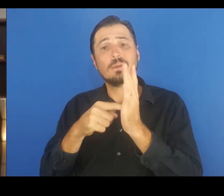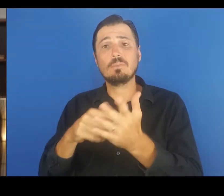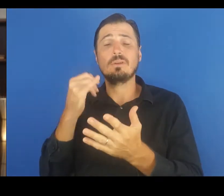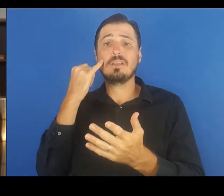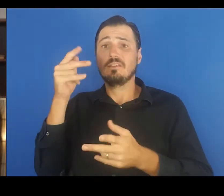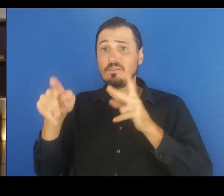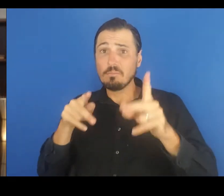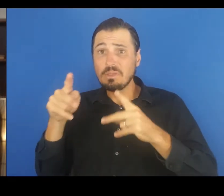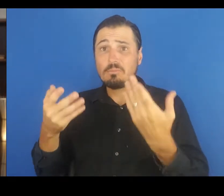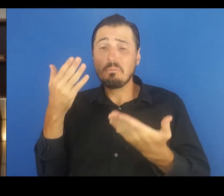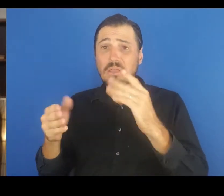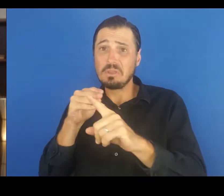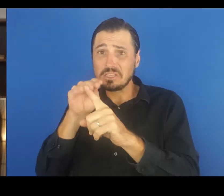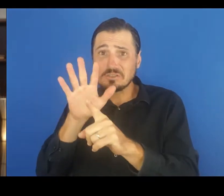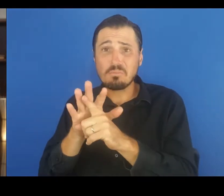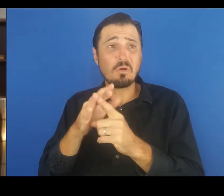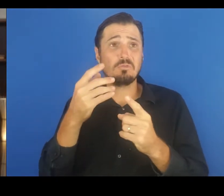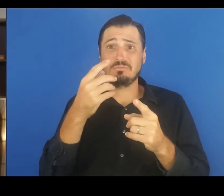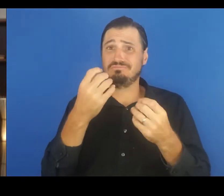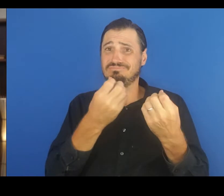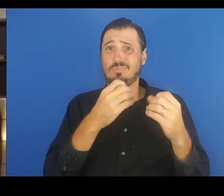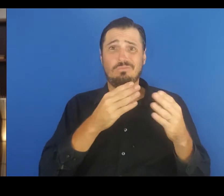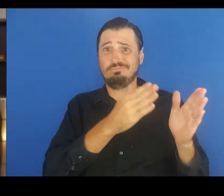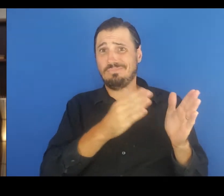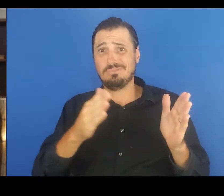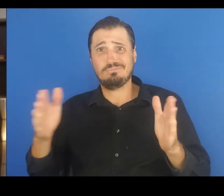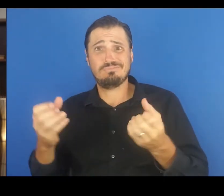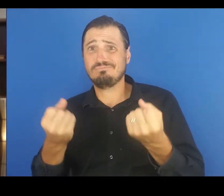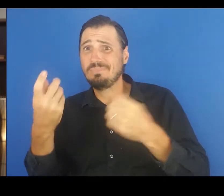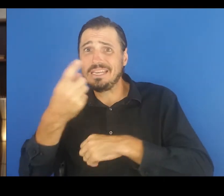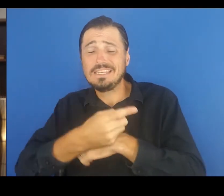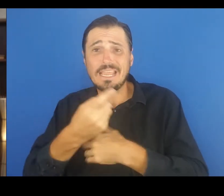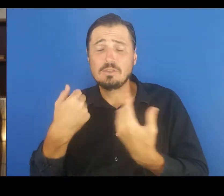exposed over multiple days at one location, and there is no record of who was there.